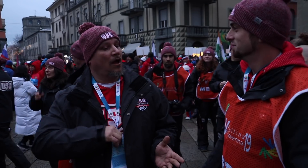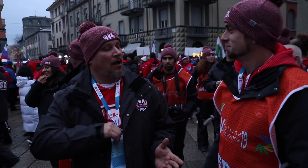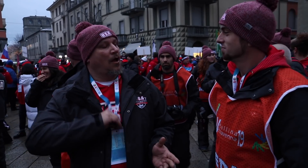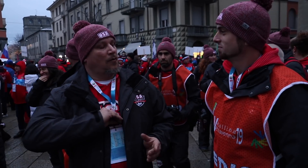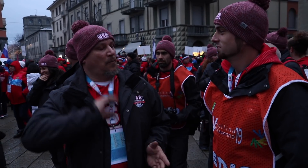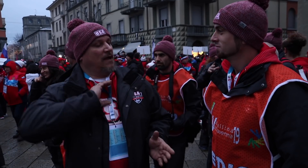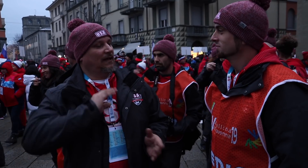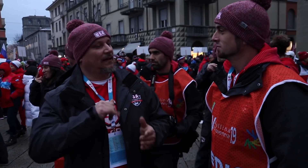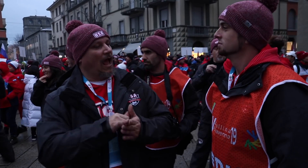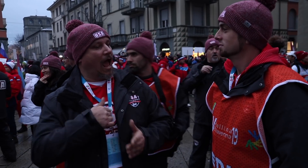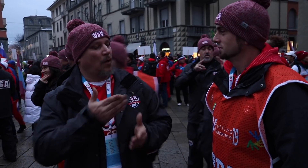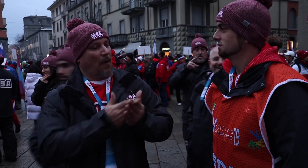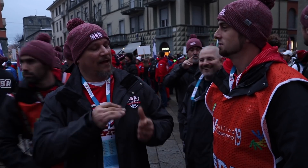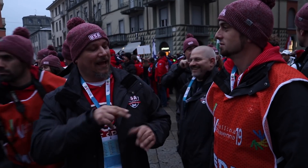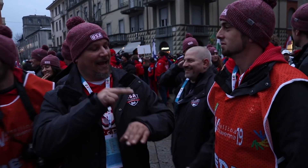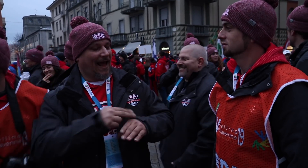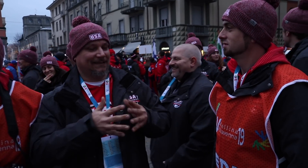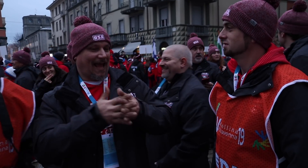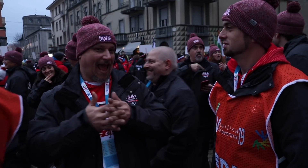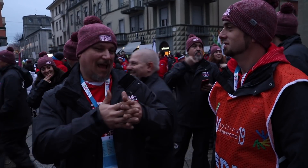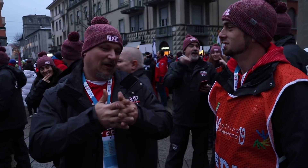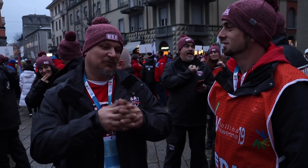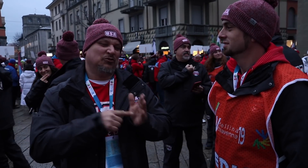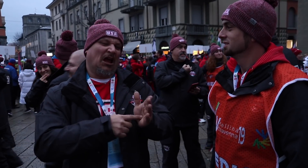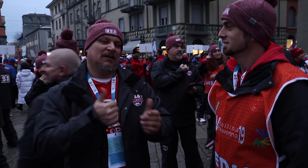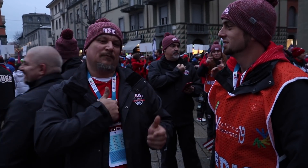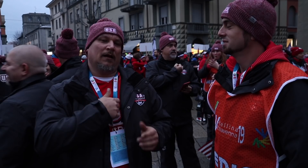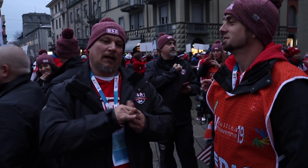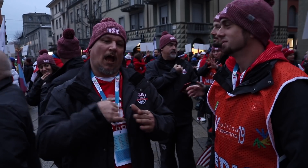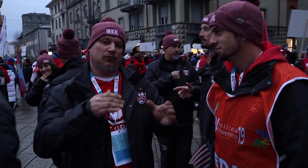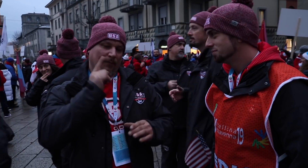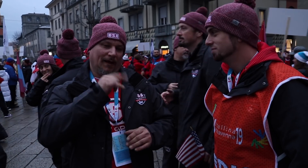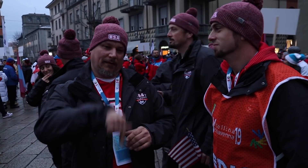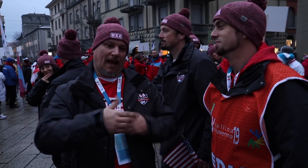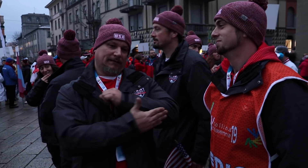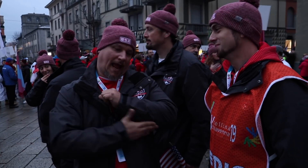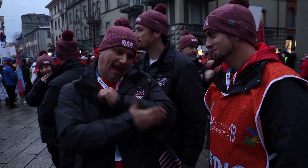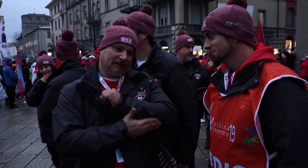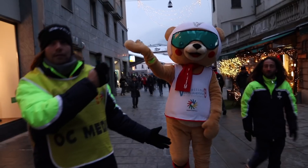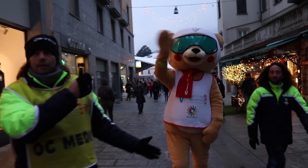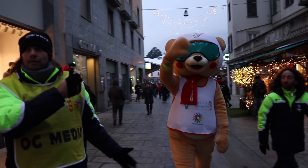I feel proud that I'm a part of the American team and able to prove myself that I can represent this country.